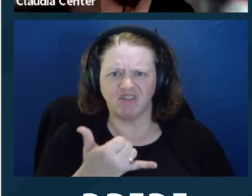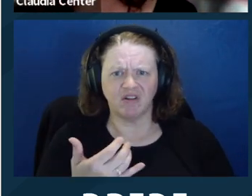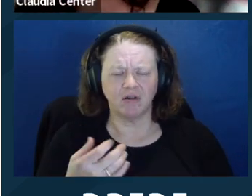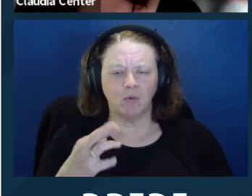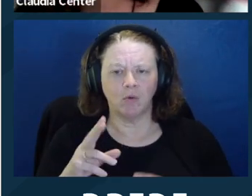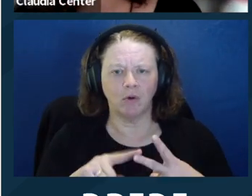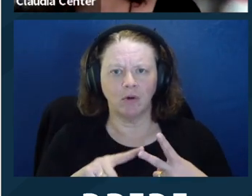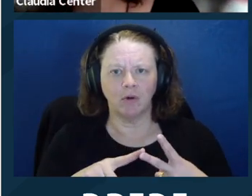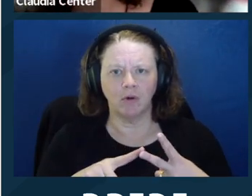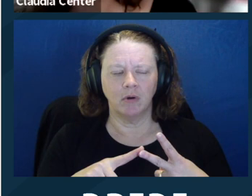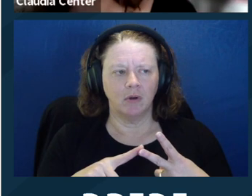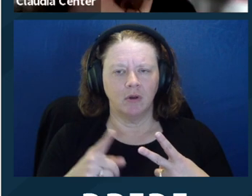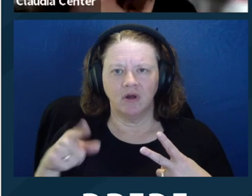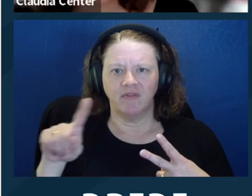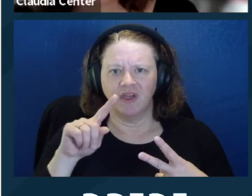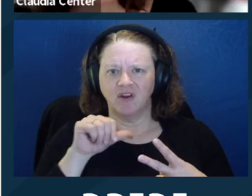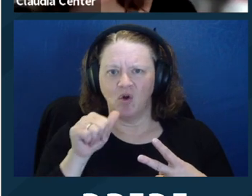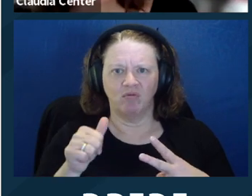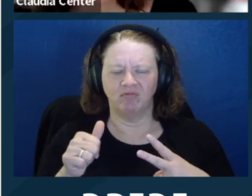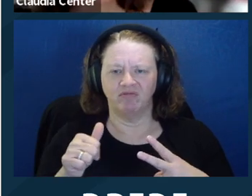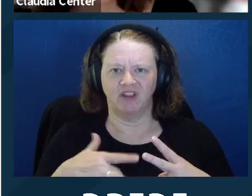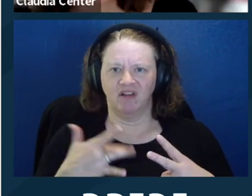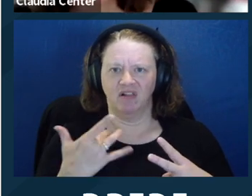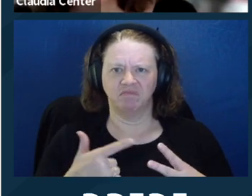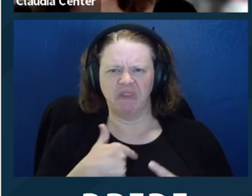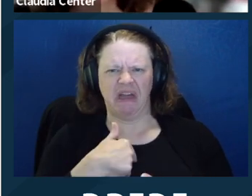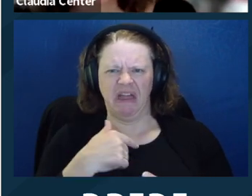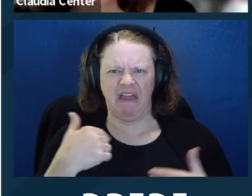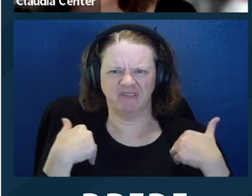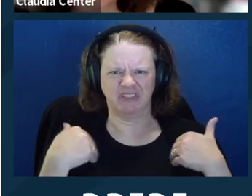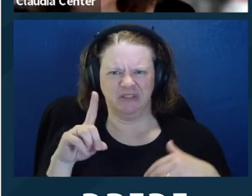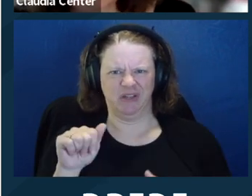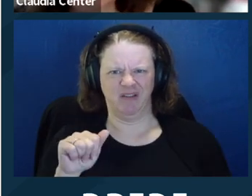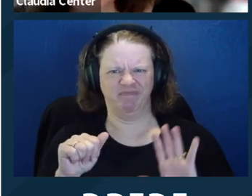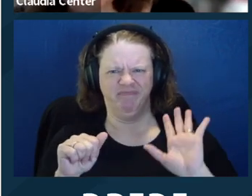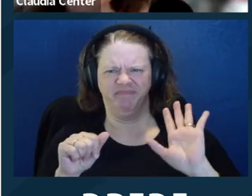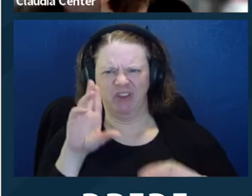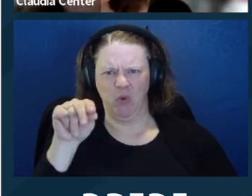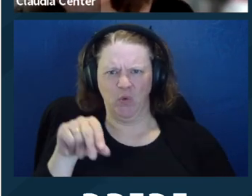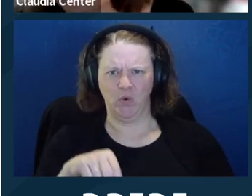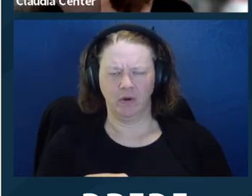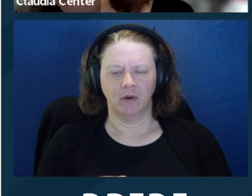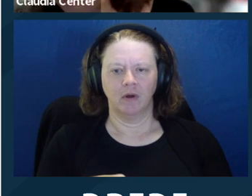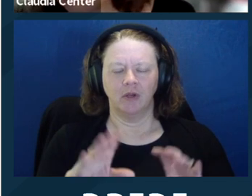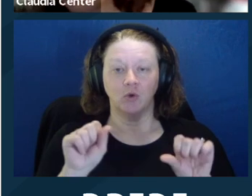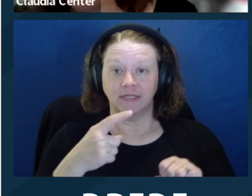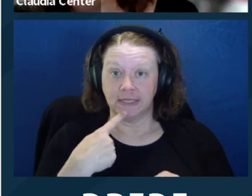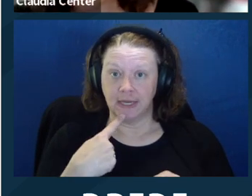Someone might feel like their diagnosis is wrong or they don't consider themselves to